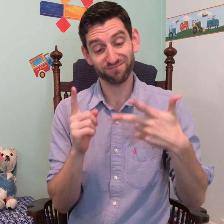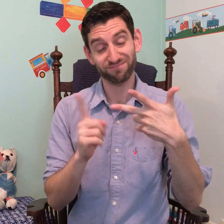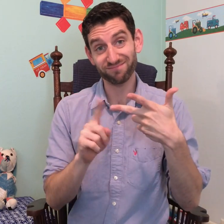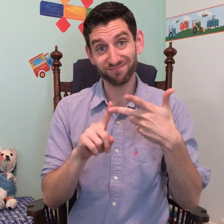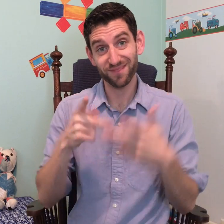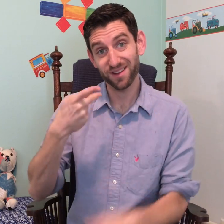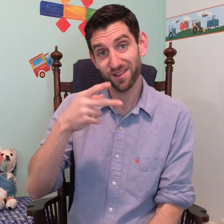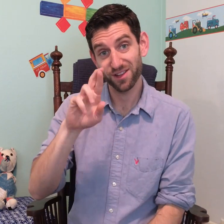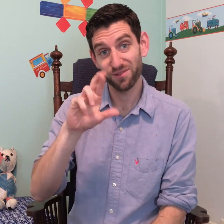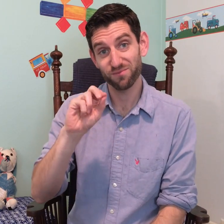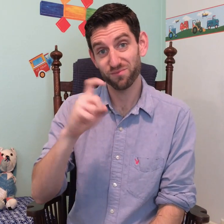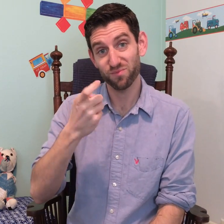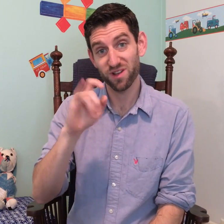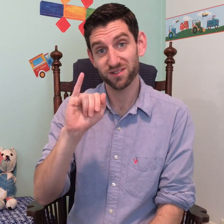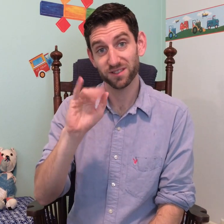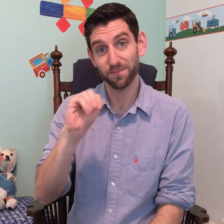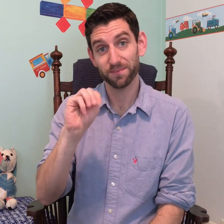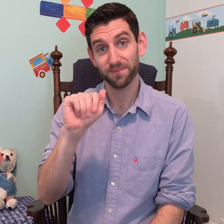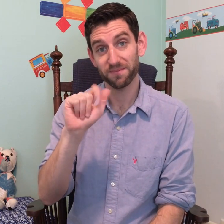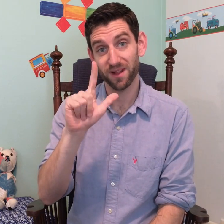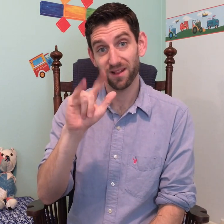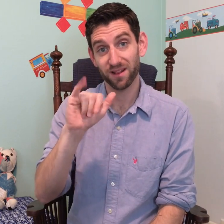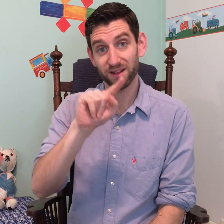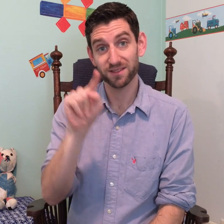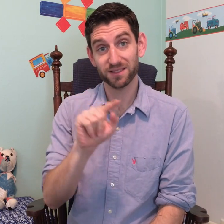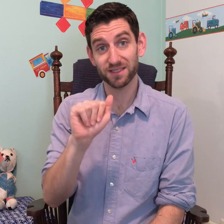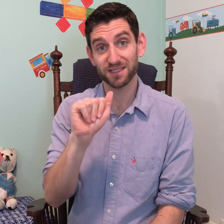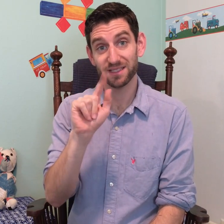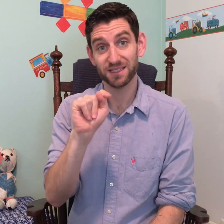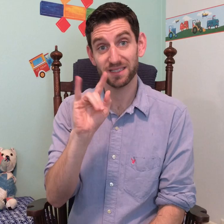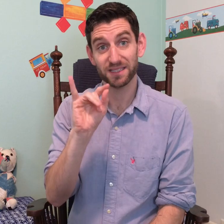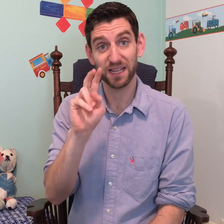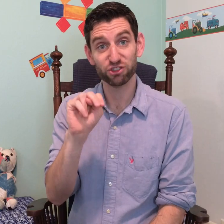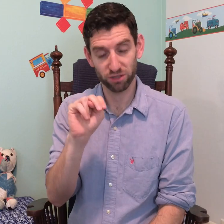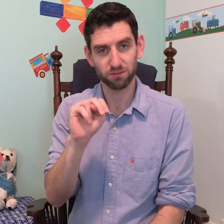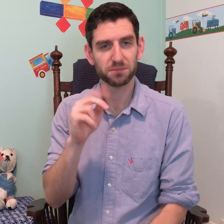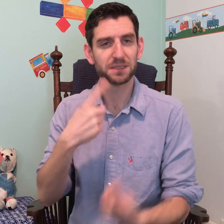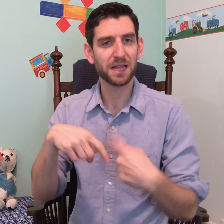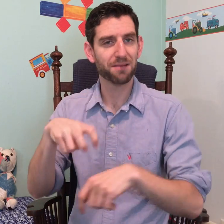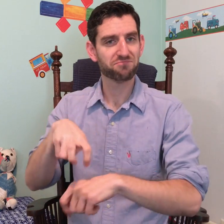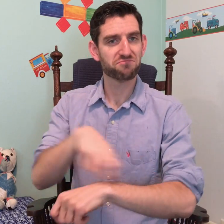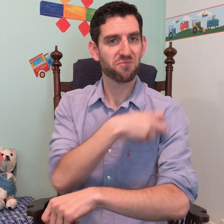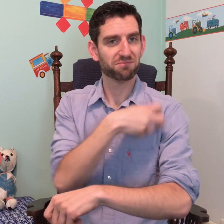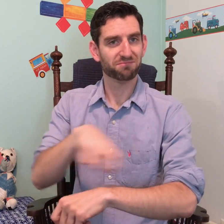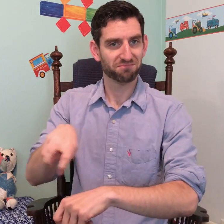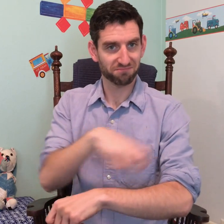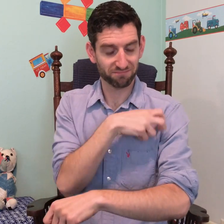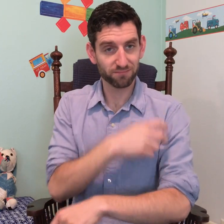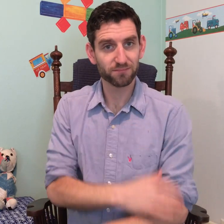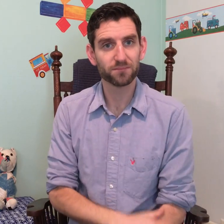And now the third, proximalization. This is the sign for proximalization.